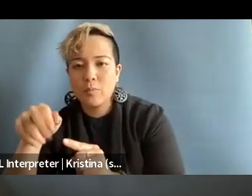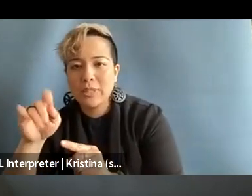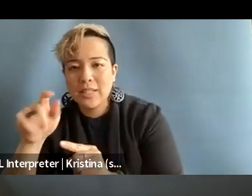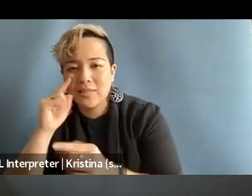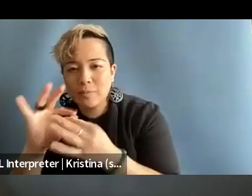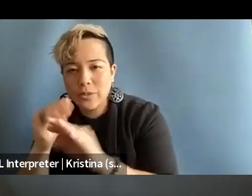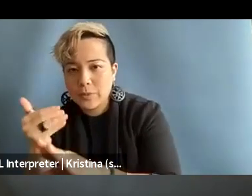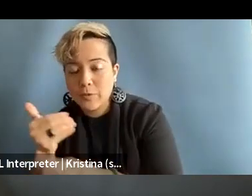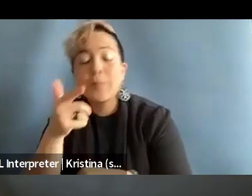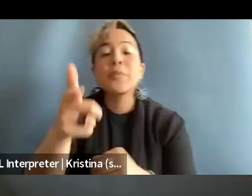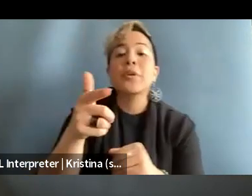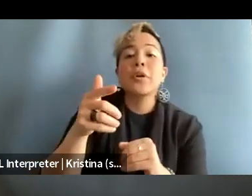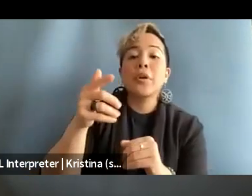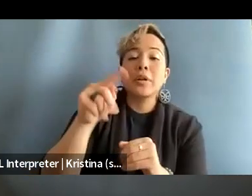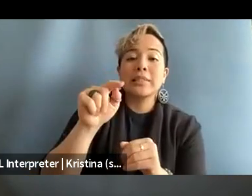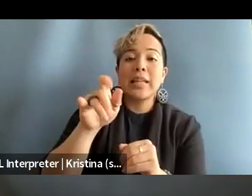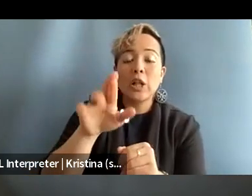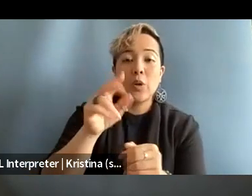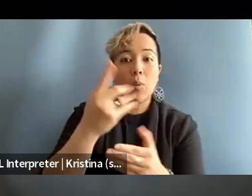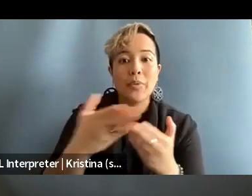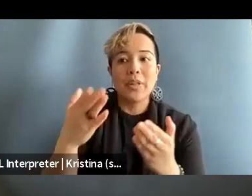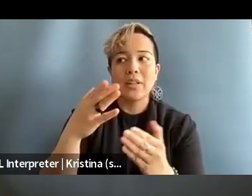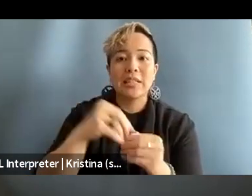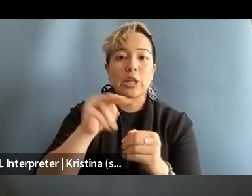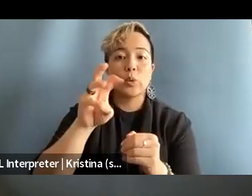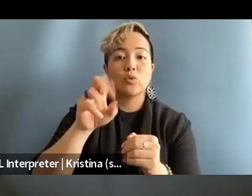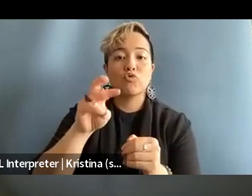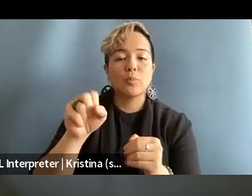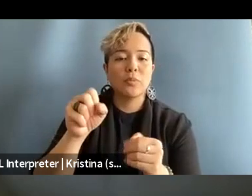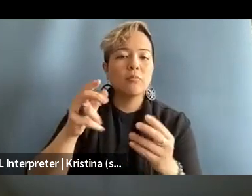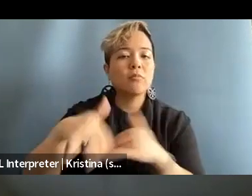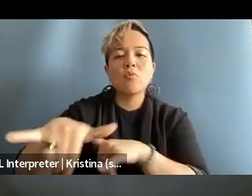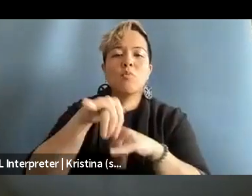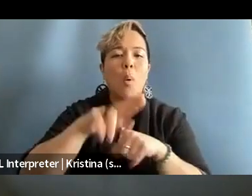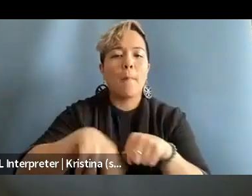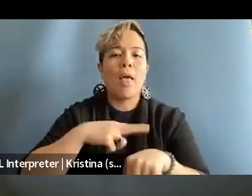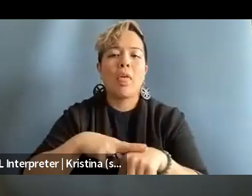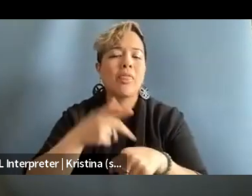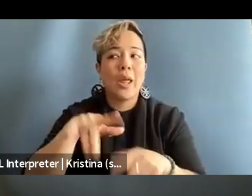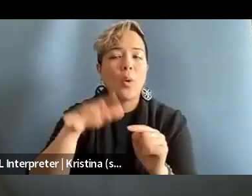but I do think that newsrooms normalize it. Like they don't wanna hear about it. And I think that, you know,